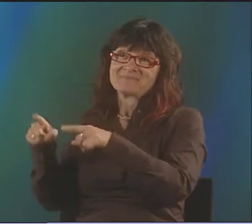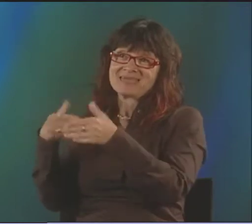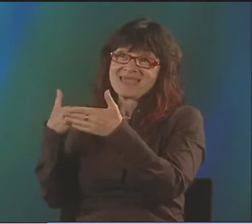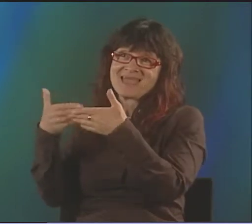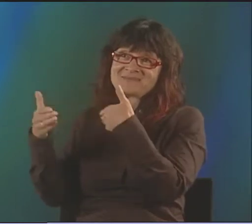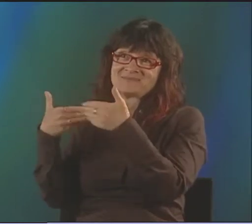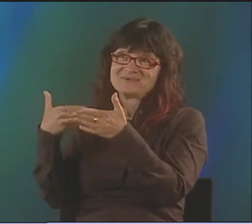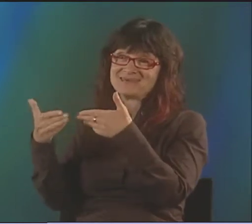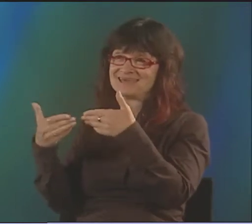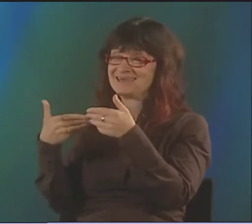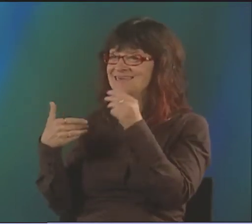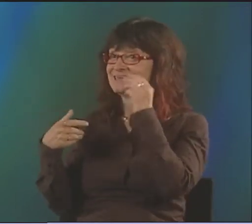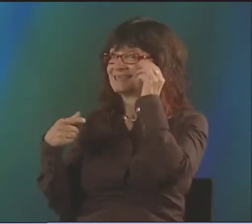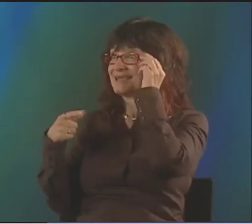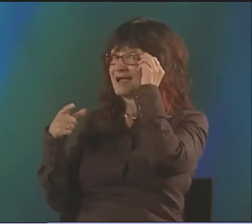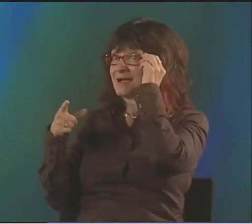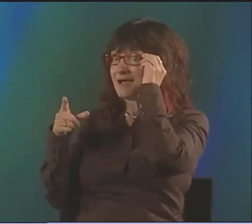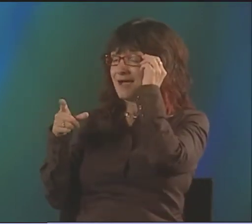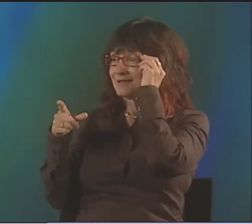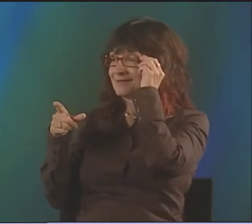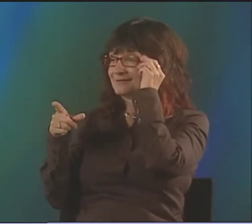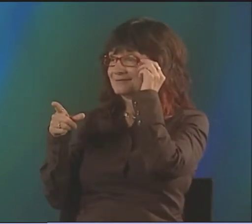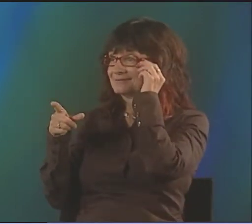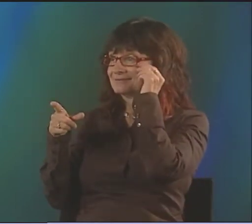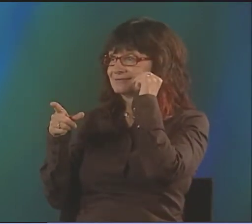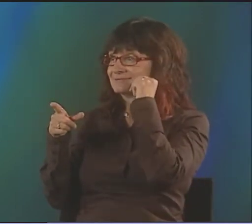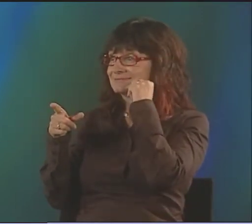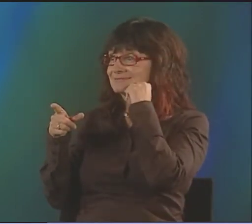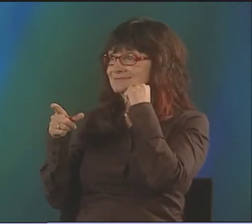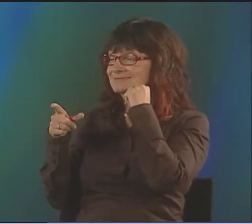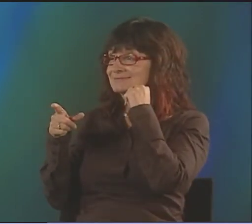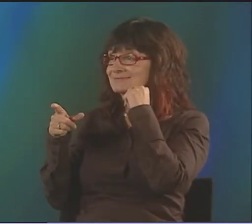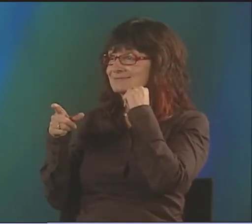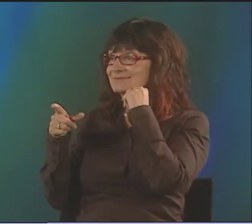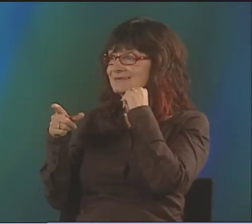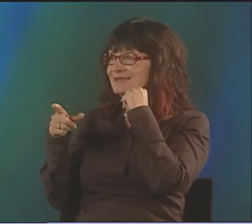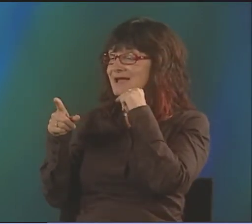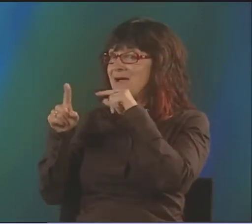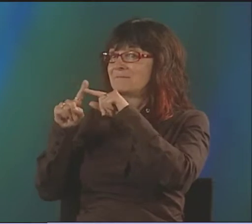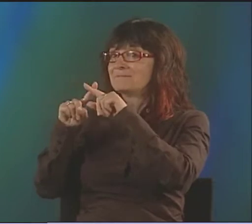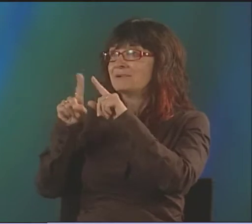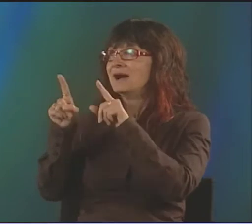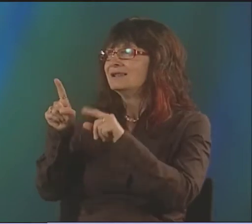IT WAS AN ANGUISHING SITUATION FOR ME TO GO THERE. BUT IT ENDED UP TO BE SUCH A POSITIVE THING,